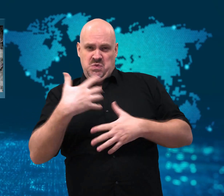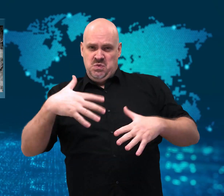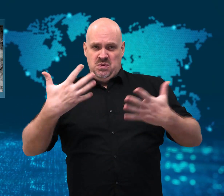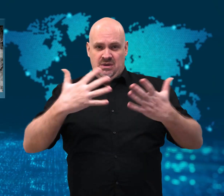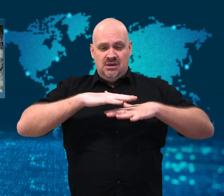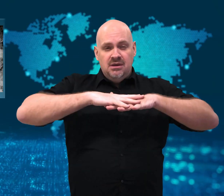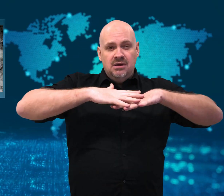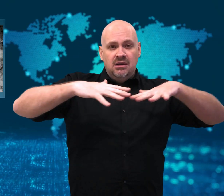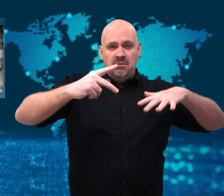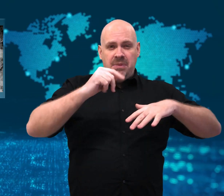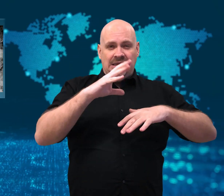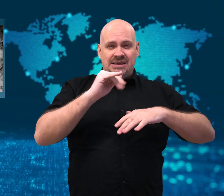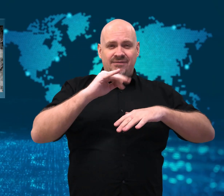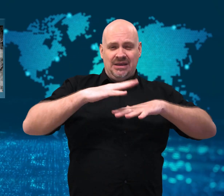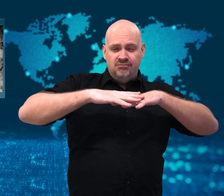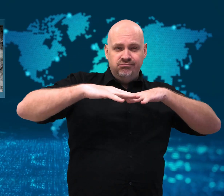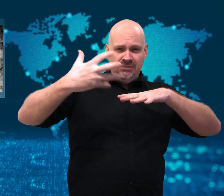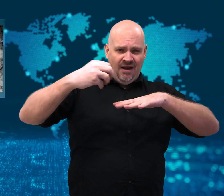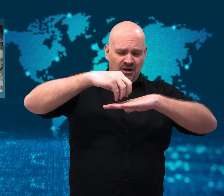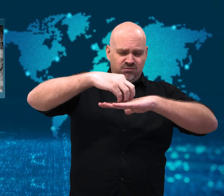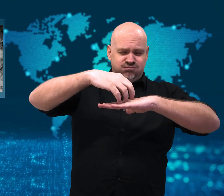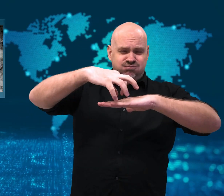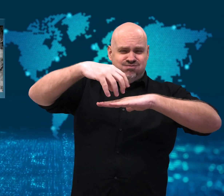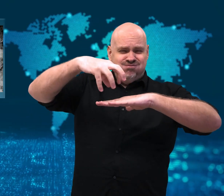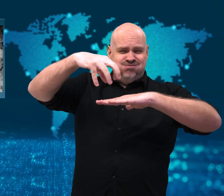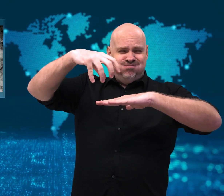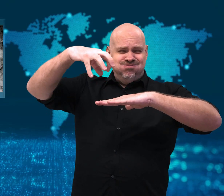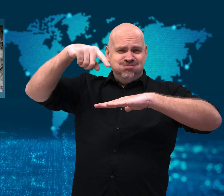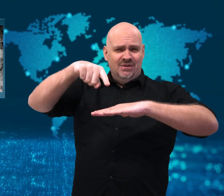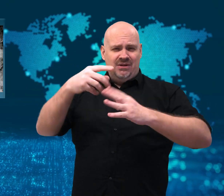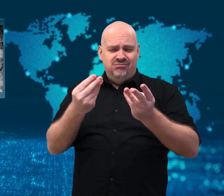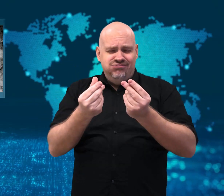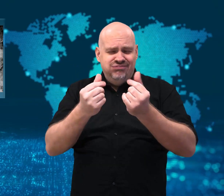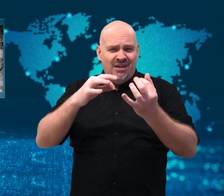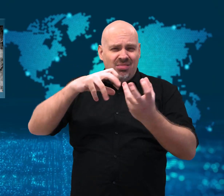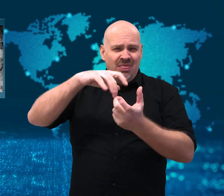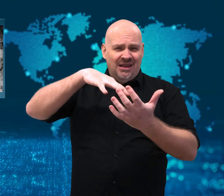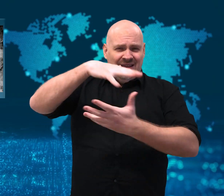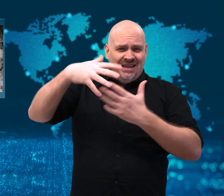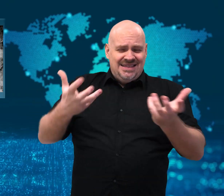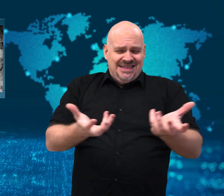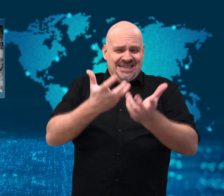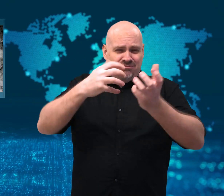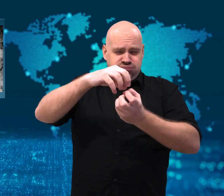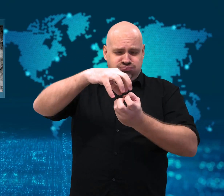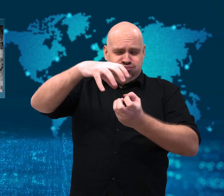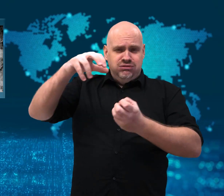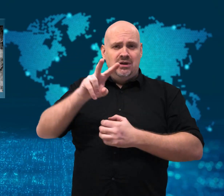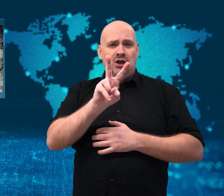and gas reaching 20 kilometers into the air